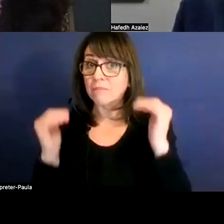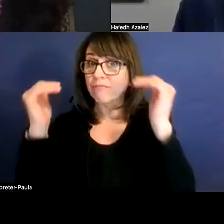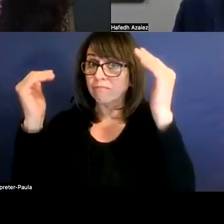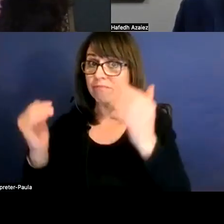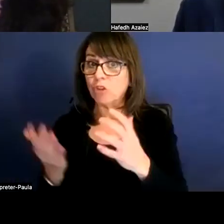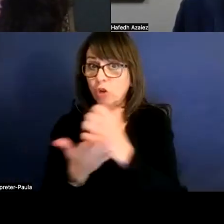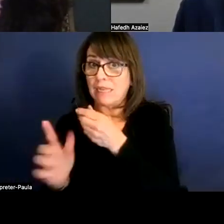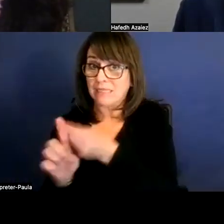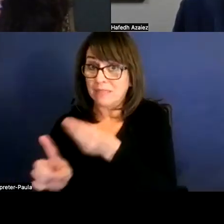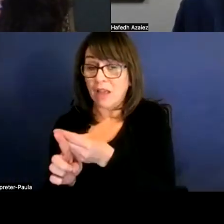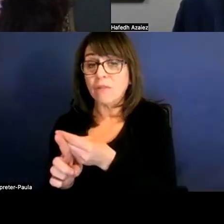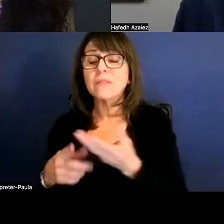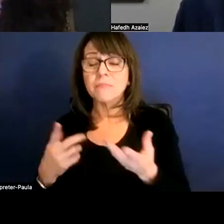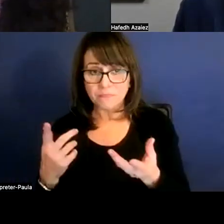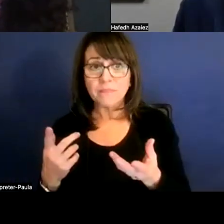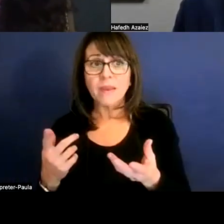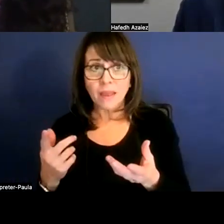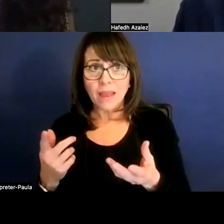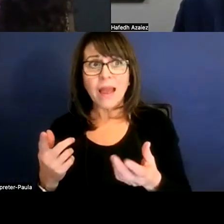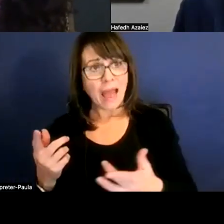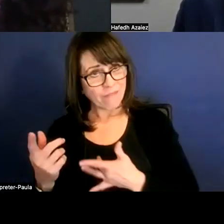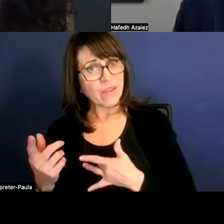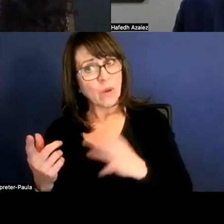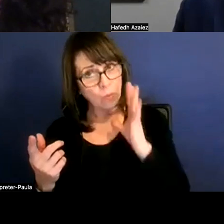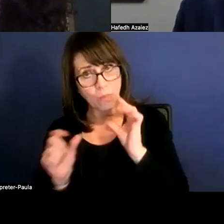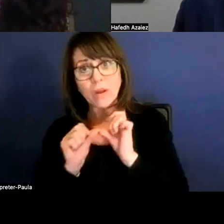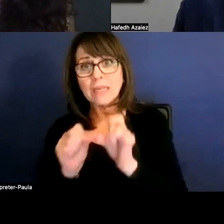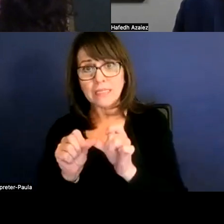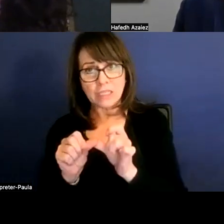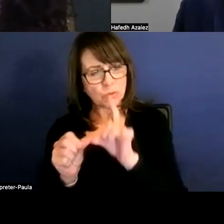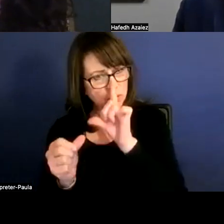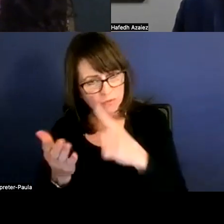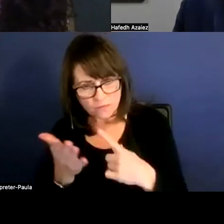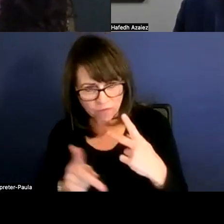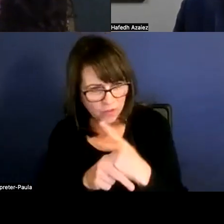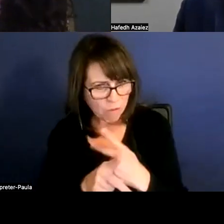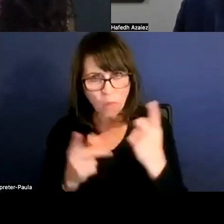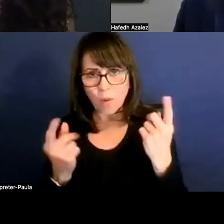And so I feel like we'll continue to explore that in terms of other employee groups